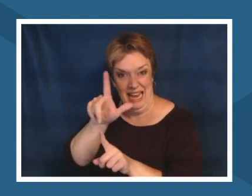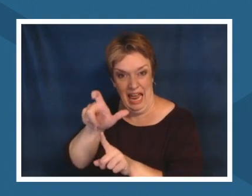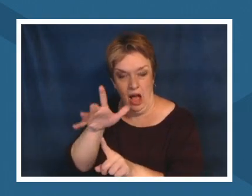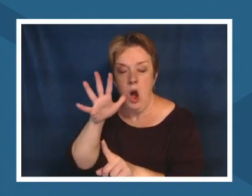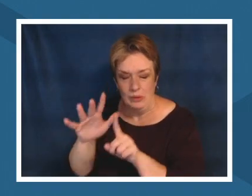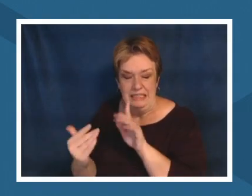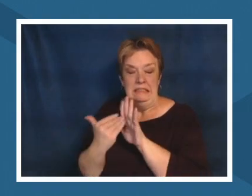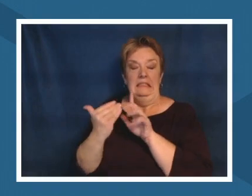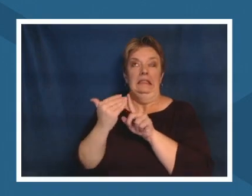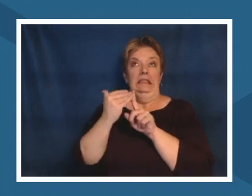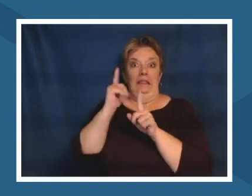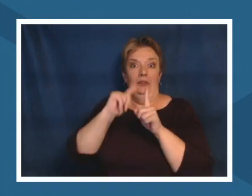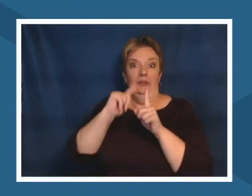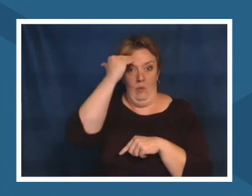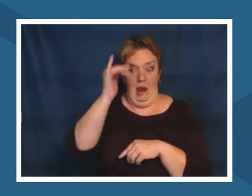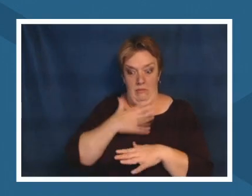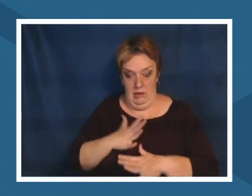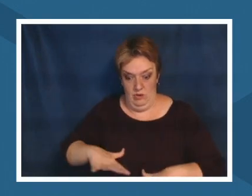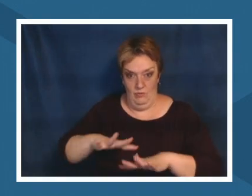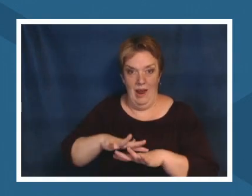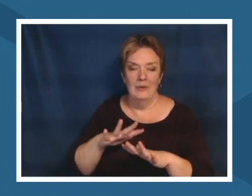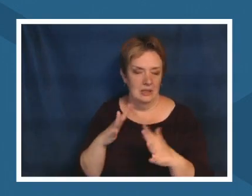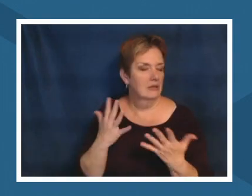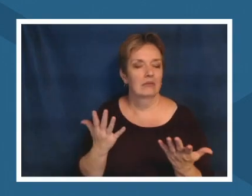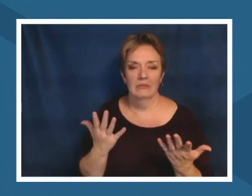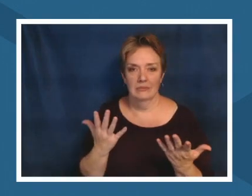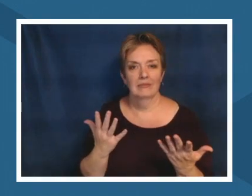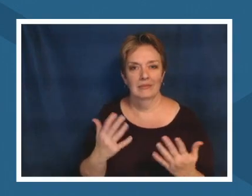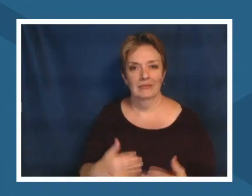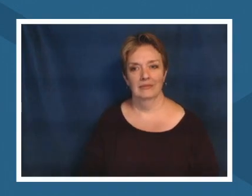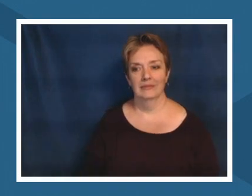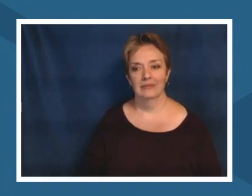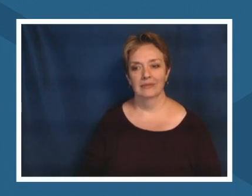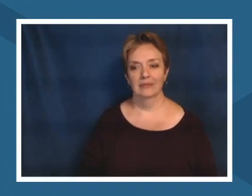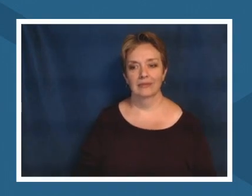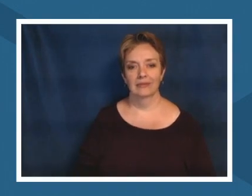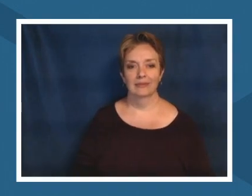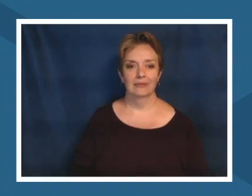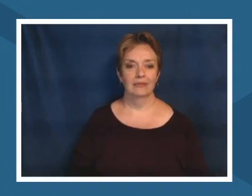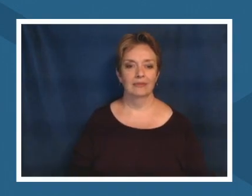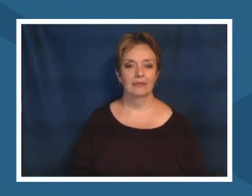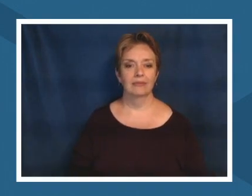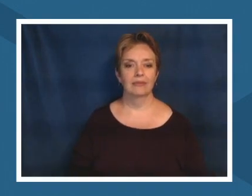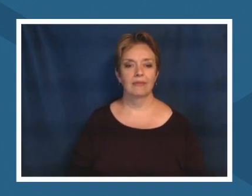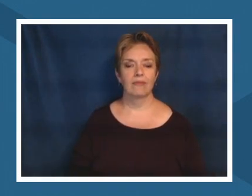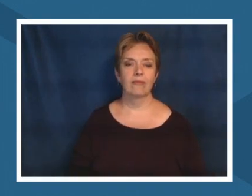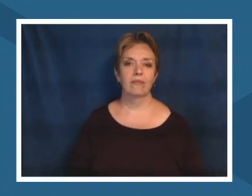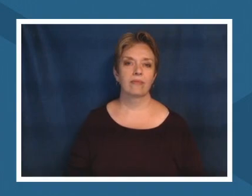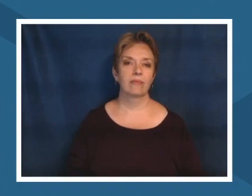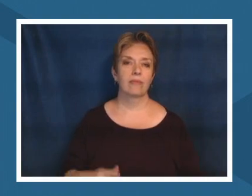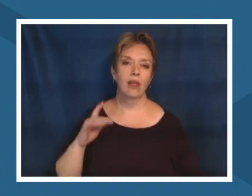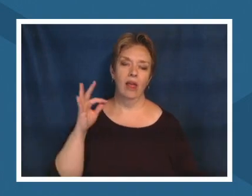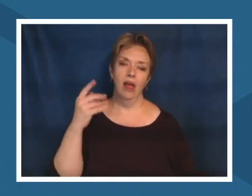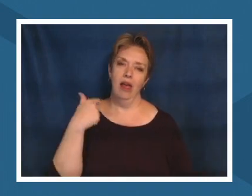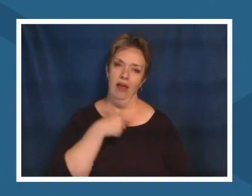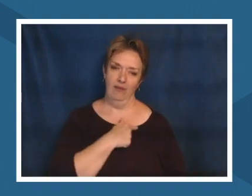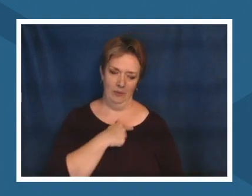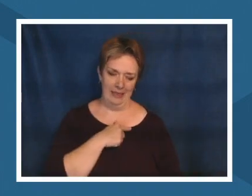that when we look at the way that we so often